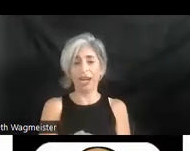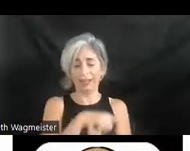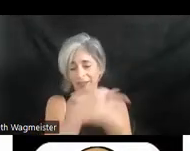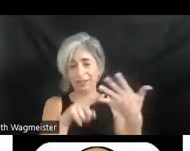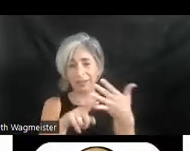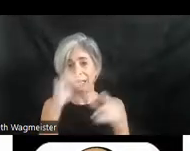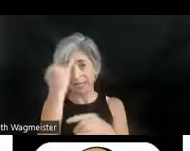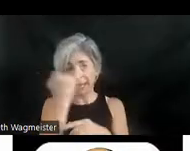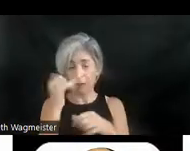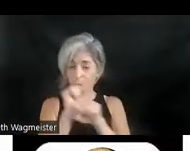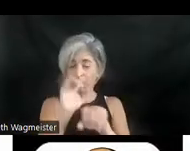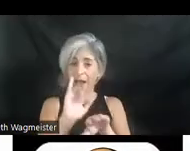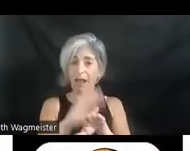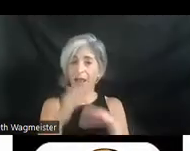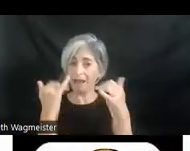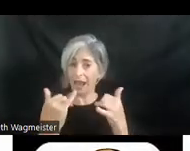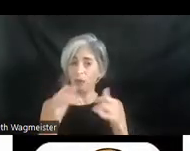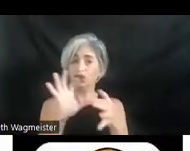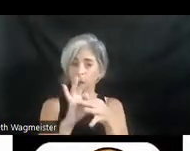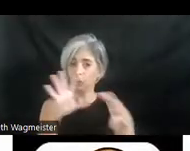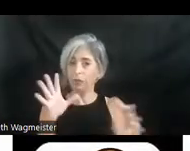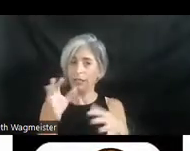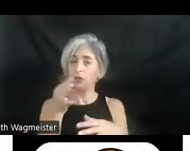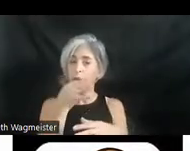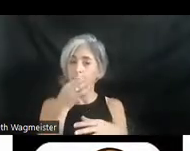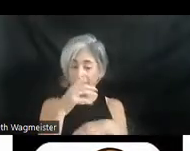is being worked on and should be released later this year.